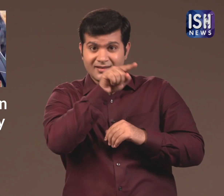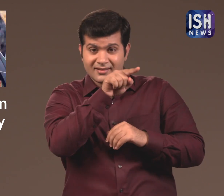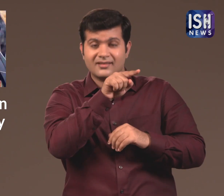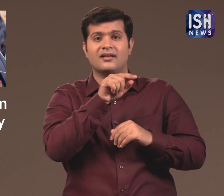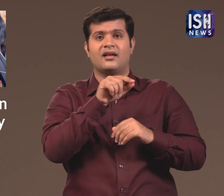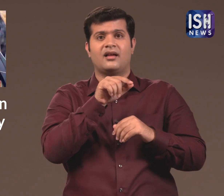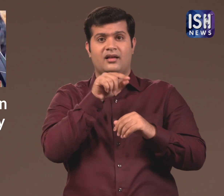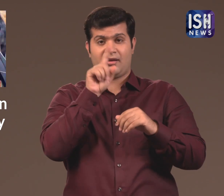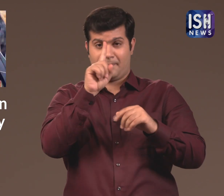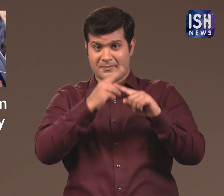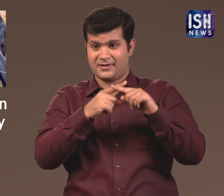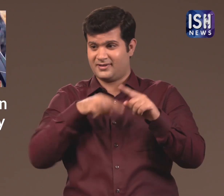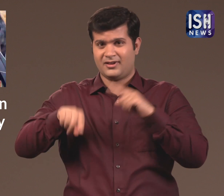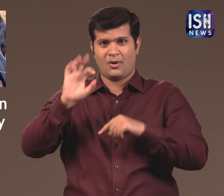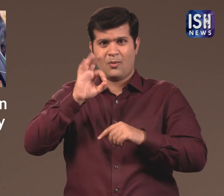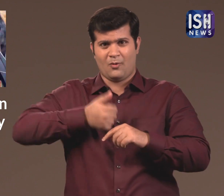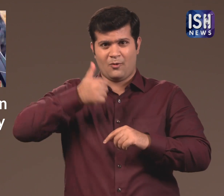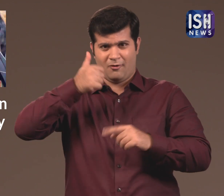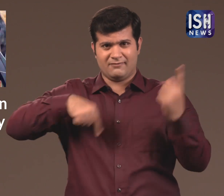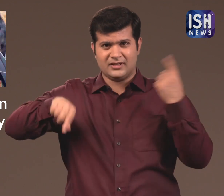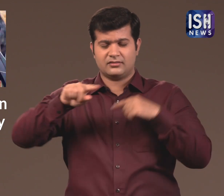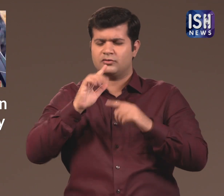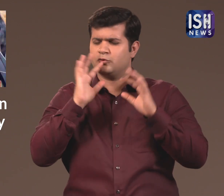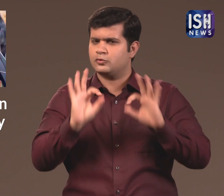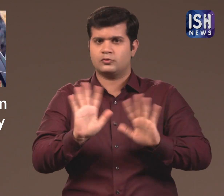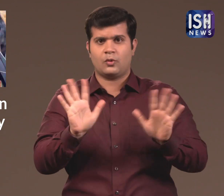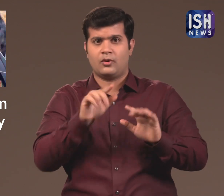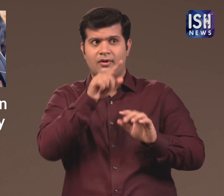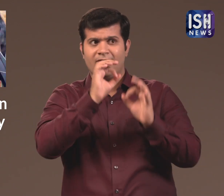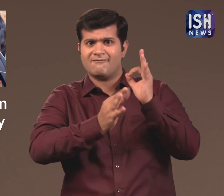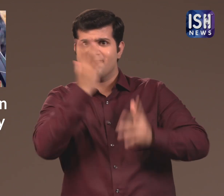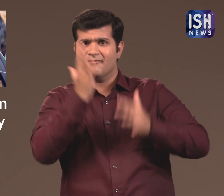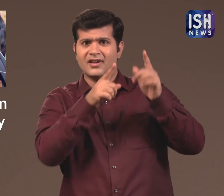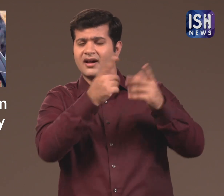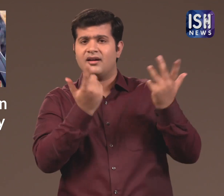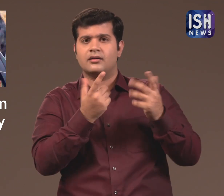Officials are still not sure what the cause of the fire is.